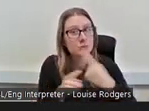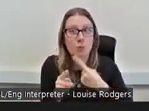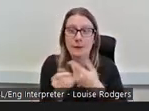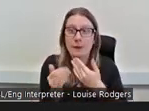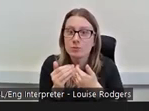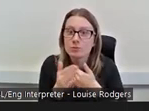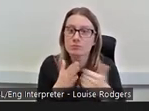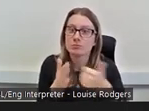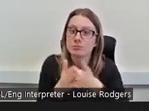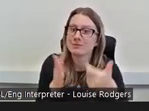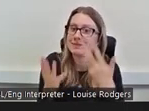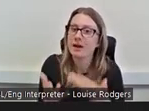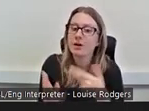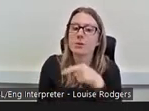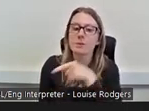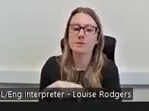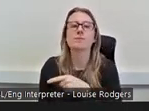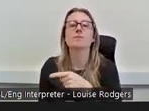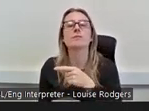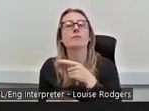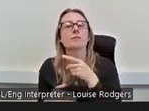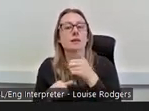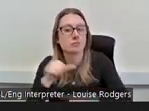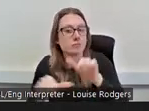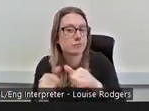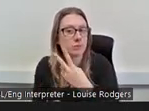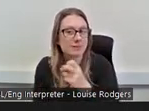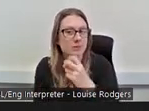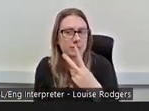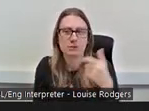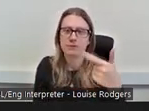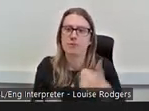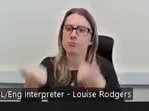the fund is connected to 2027 is fantastic because they're looking at diversifying their workforce